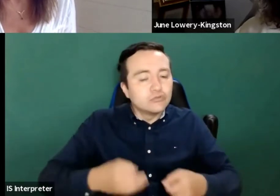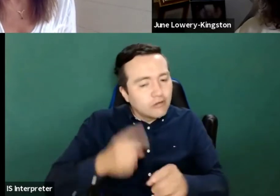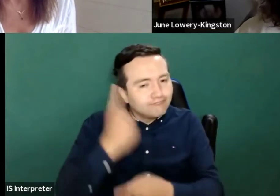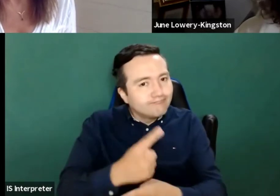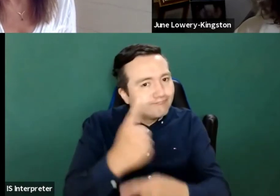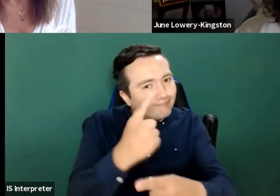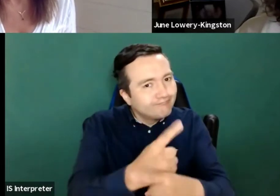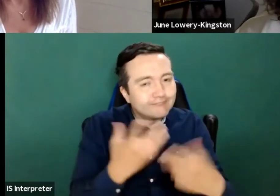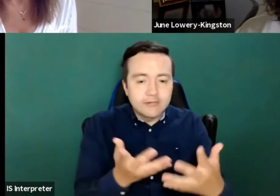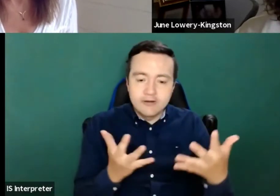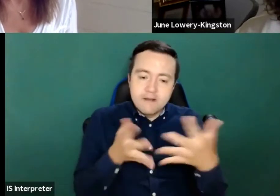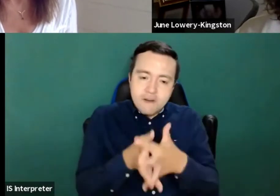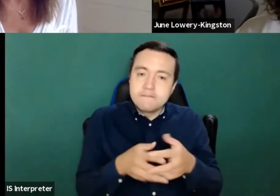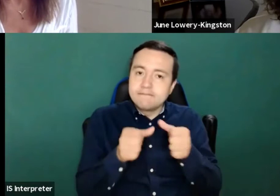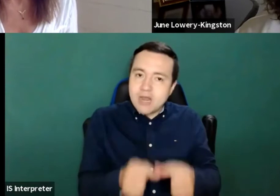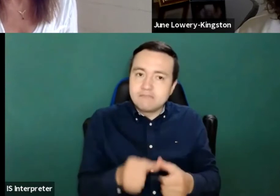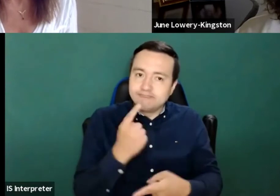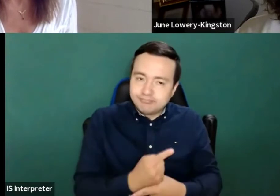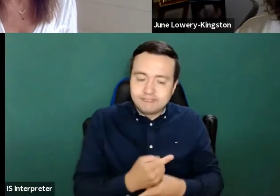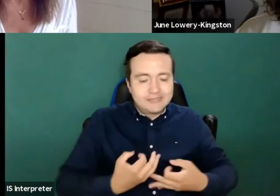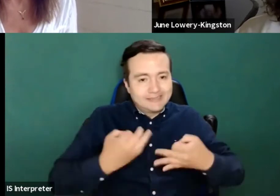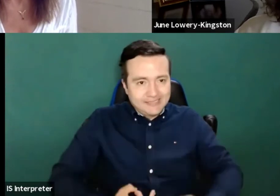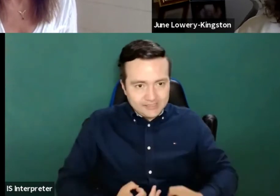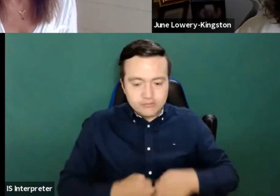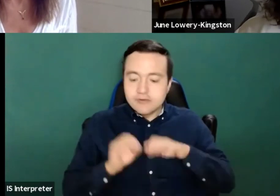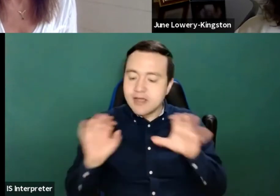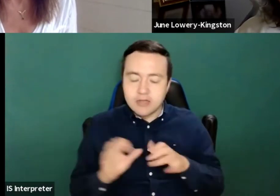But then the decisions that we take in terms of future actions.